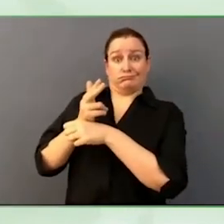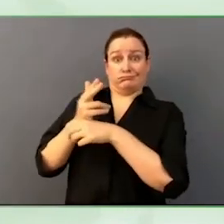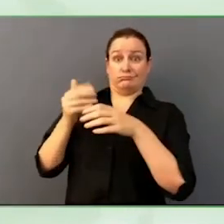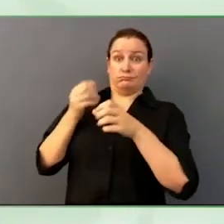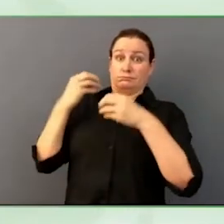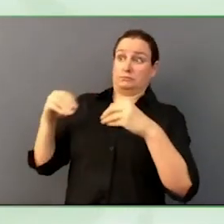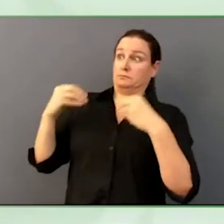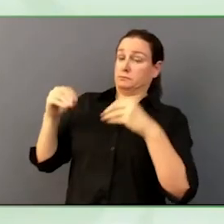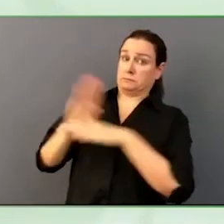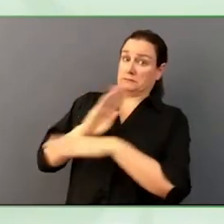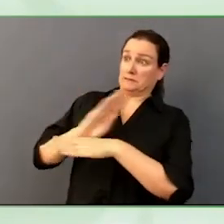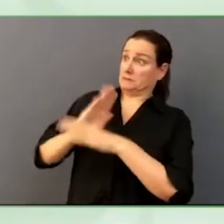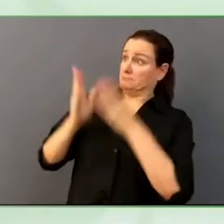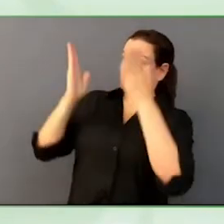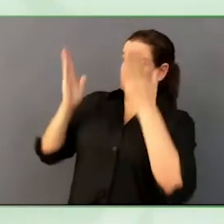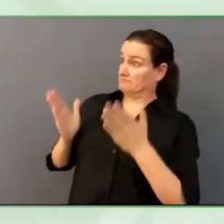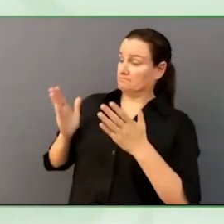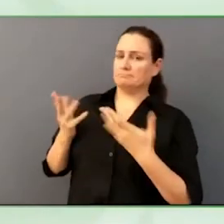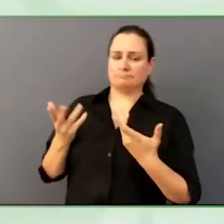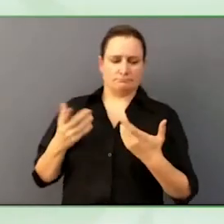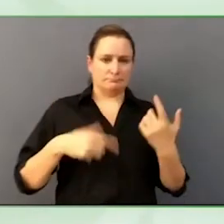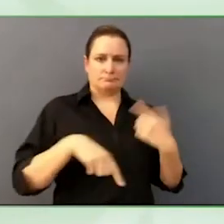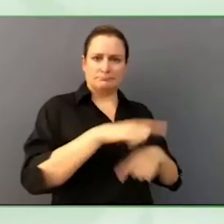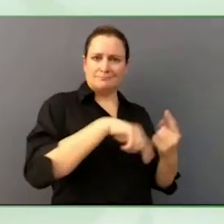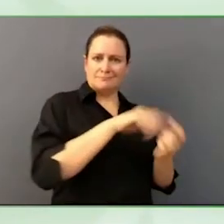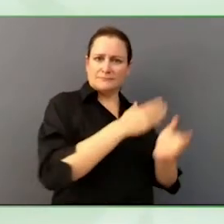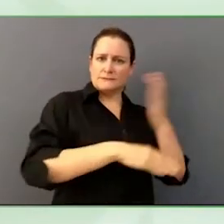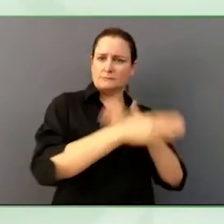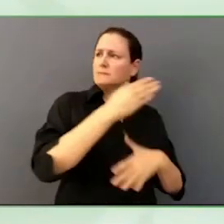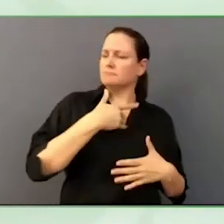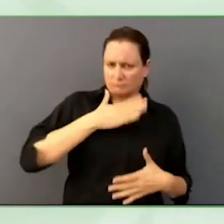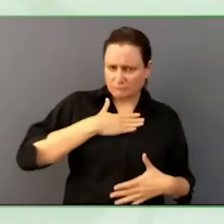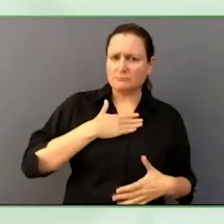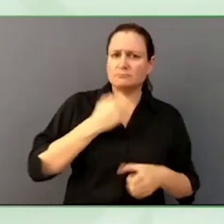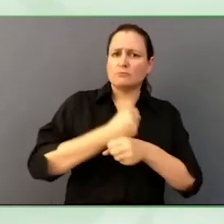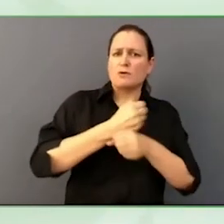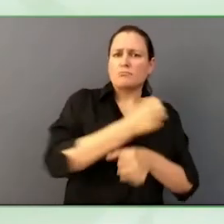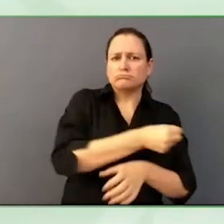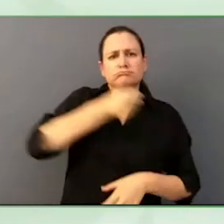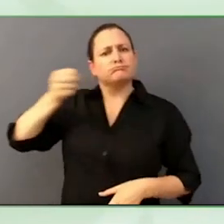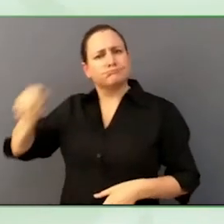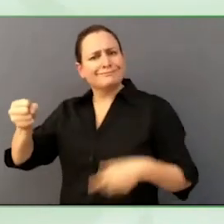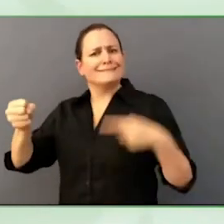inclusive for persons with disabilities. We talk about reasonable accommodation a lot, but I don't